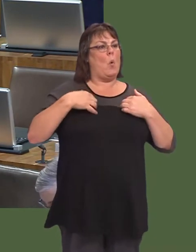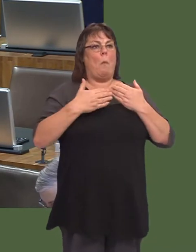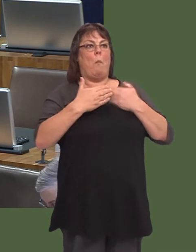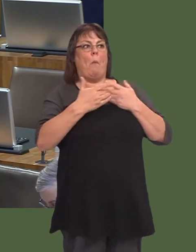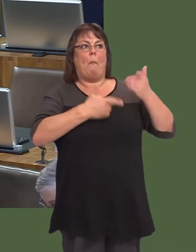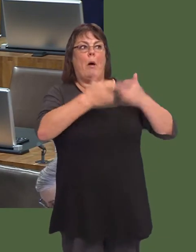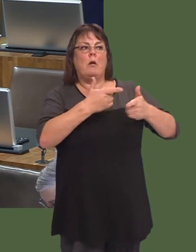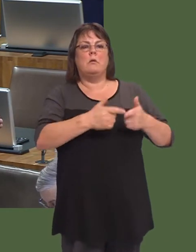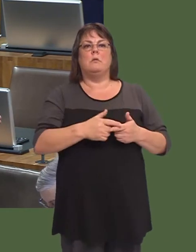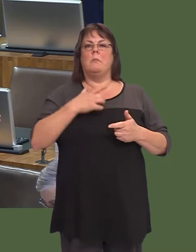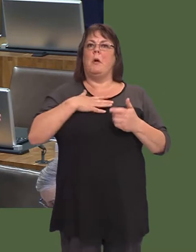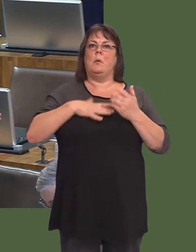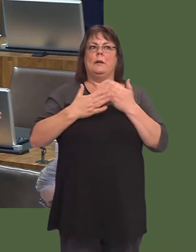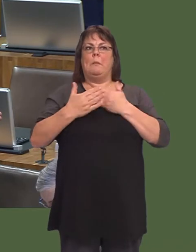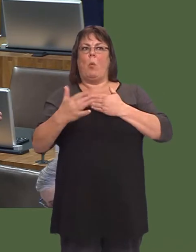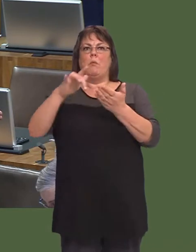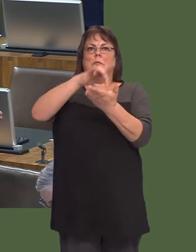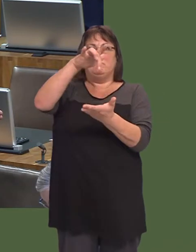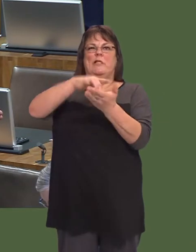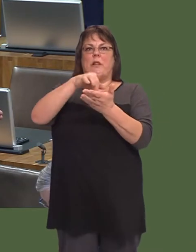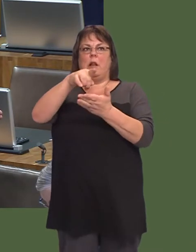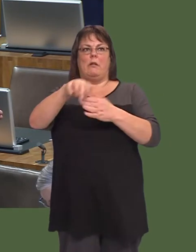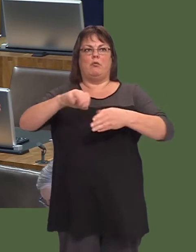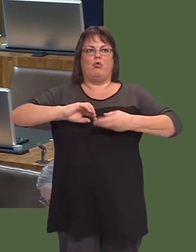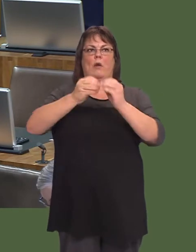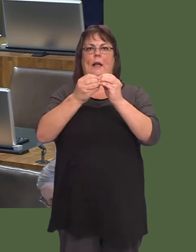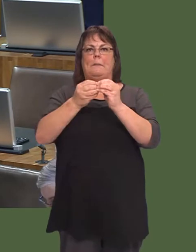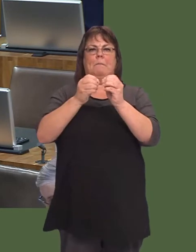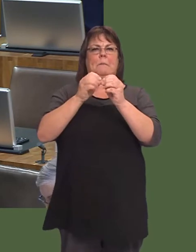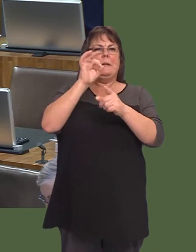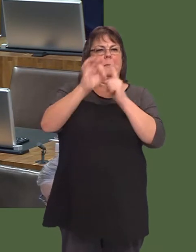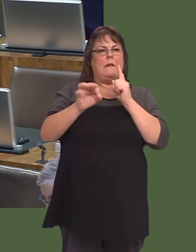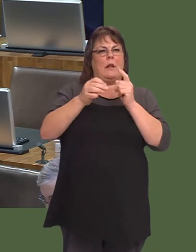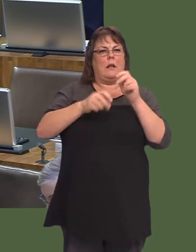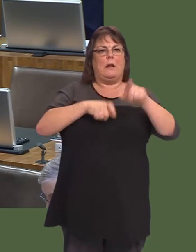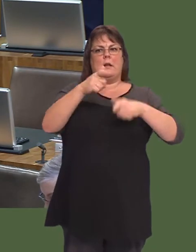Thereís a lot of work to be done, particularly in our cities, to establish bike routes into the cities.